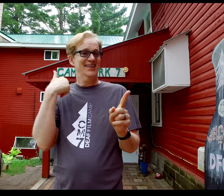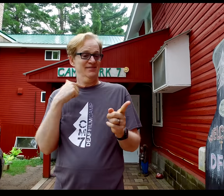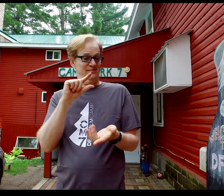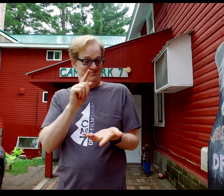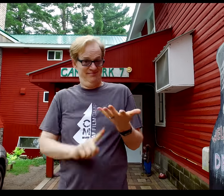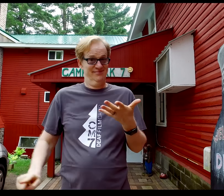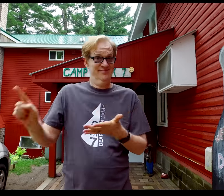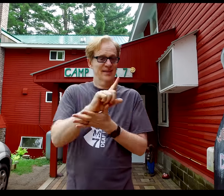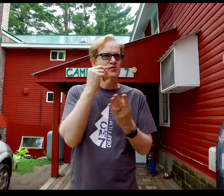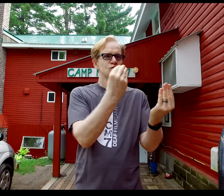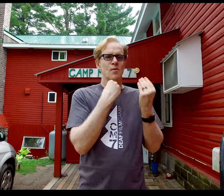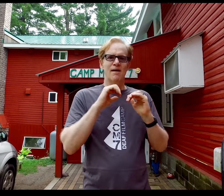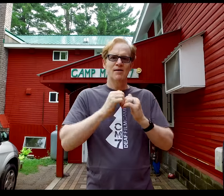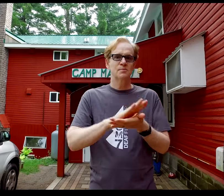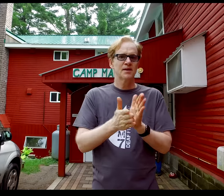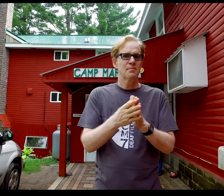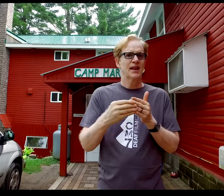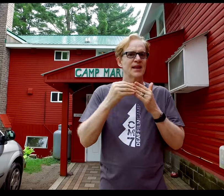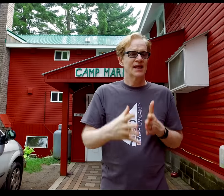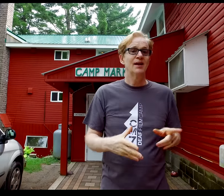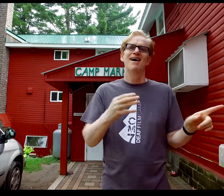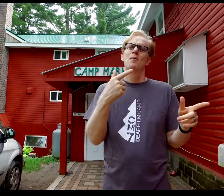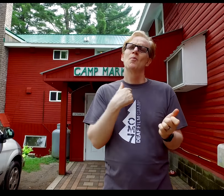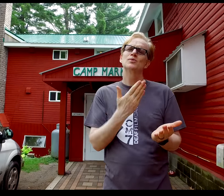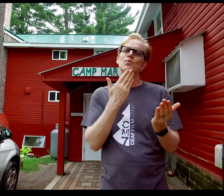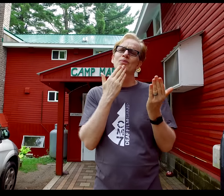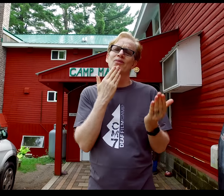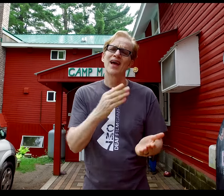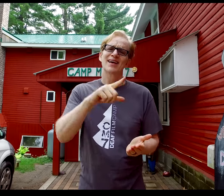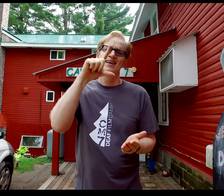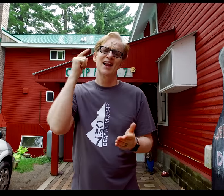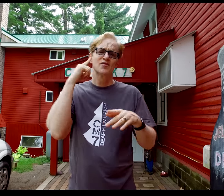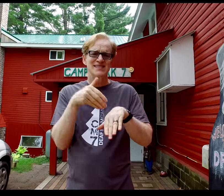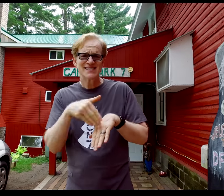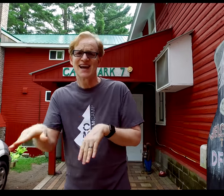my time at Gallaudet taught me how to be a leader. I want to thank Gallaudet University for sending